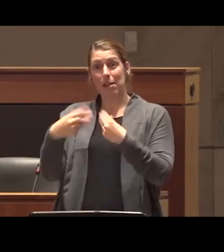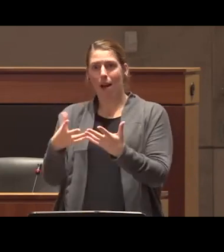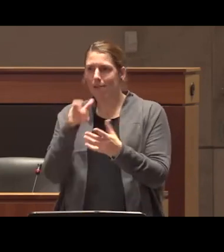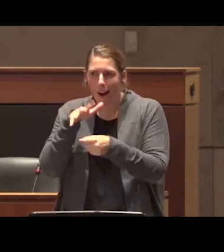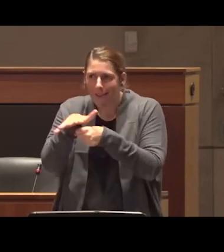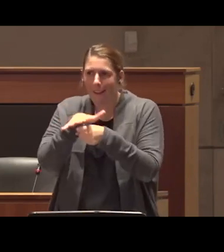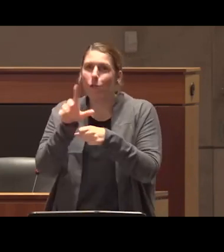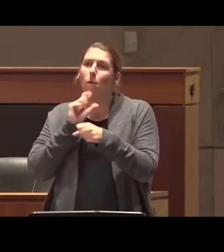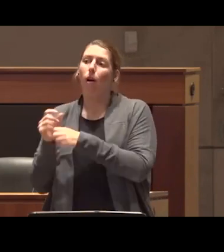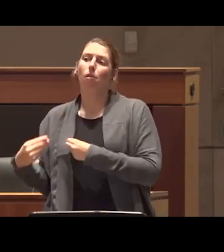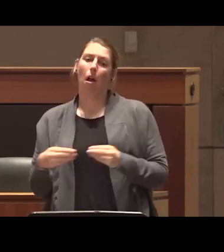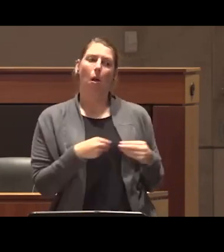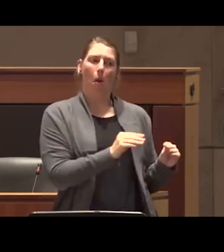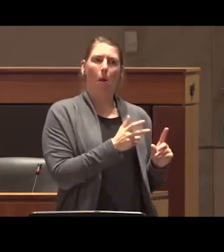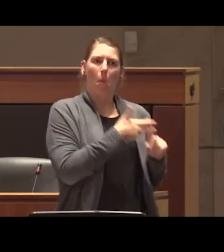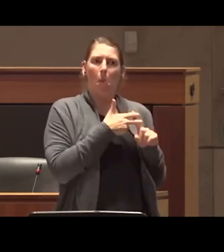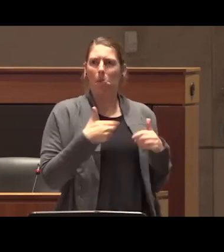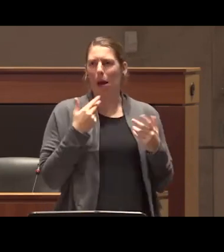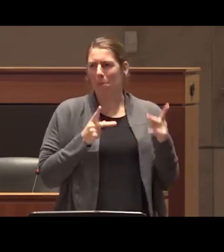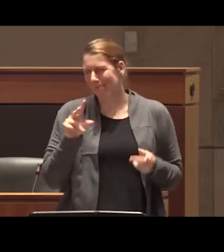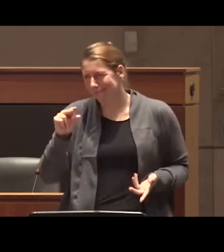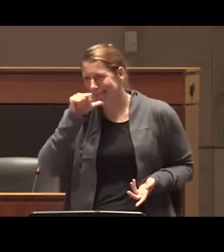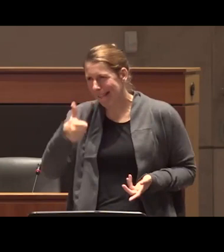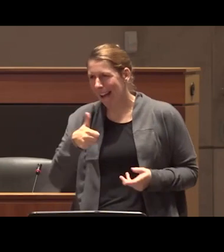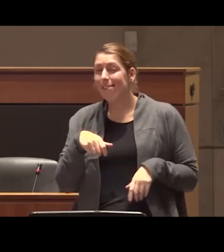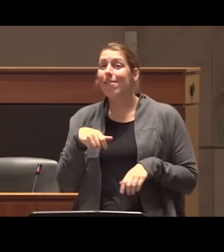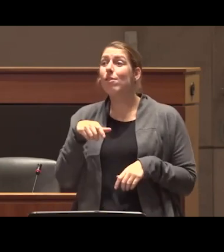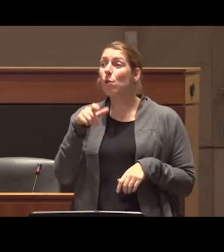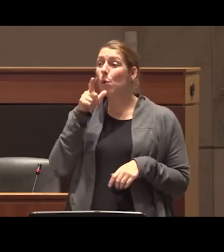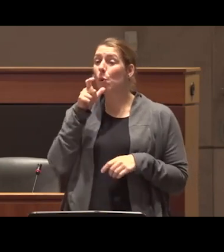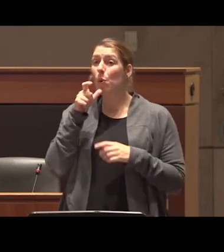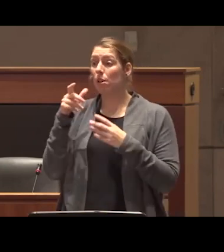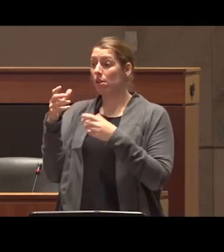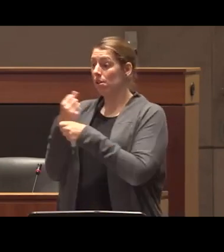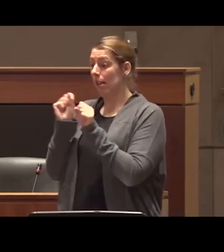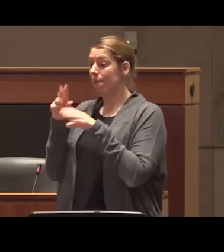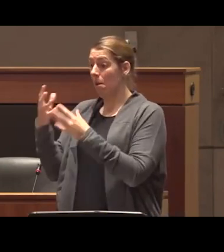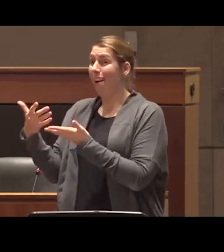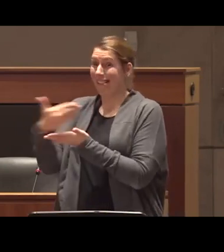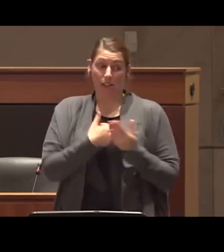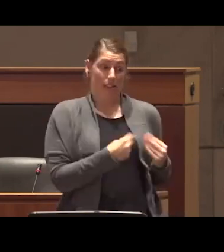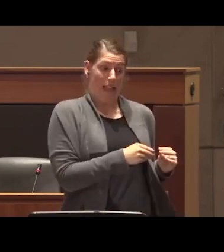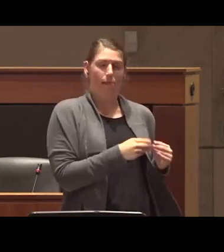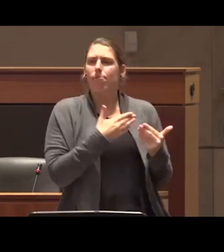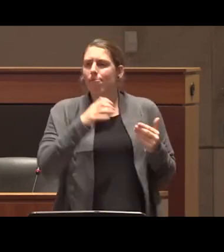do that and the folks who are consuming diverted safe Supply regardless of age are people who are